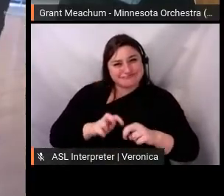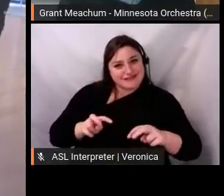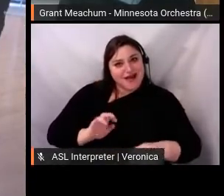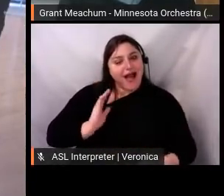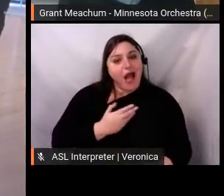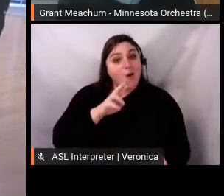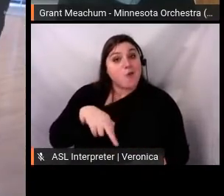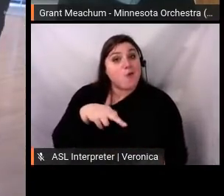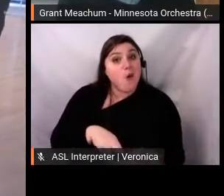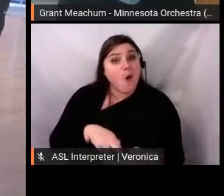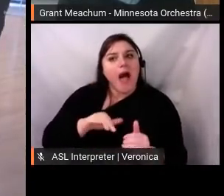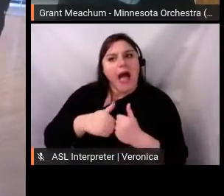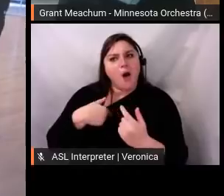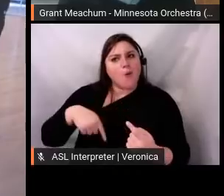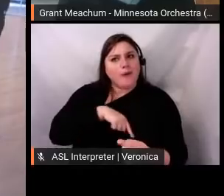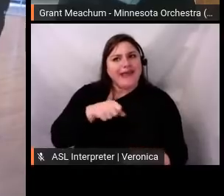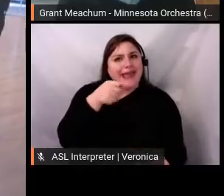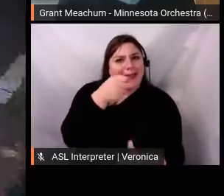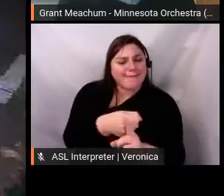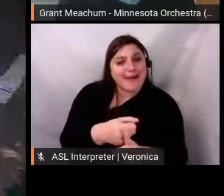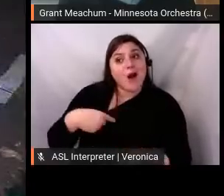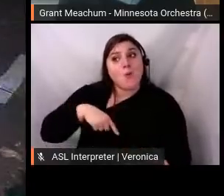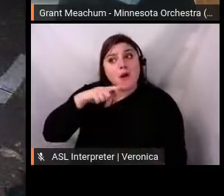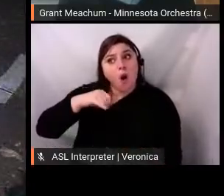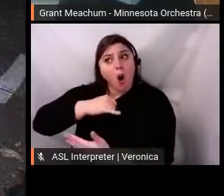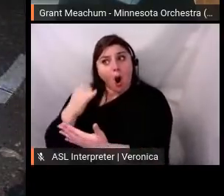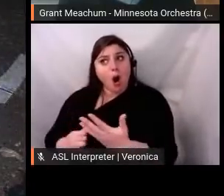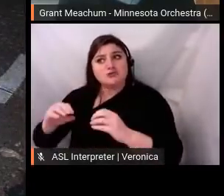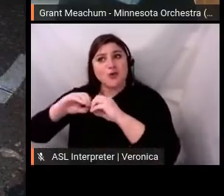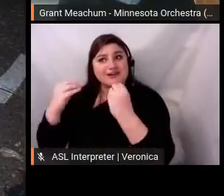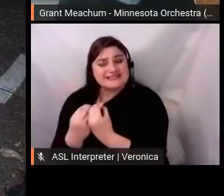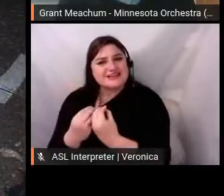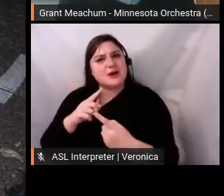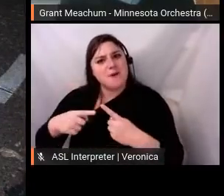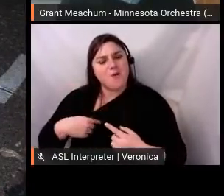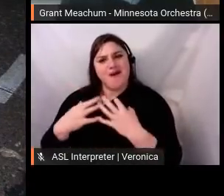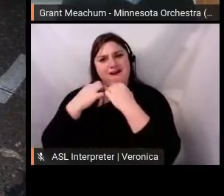arts organization, to address this at the very core of our activites and our mission.